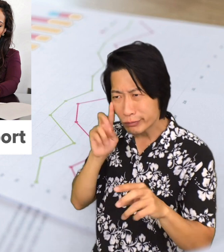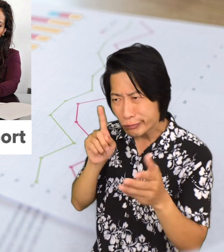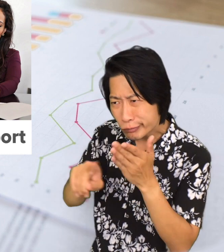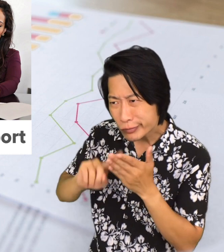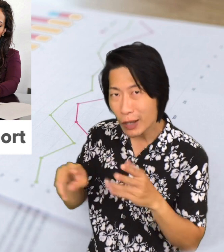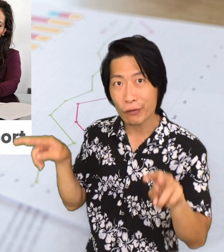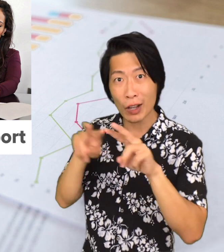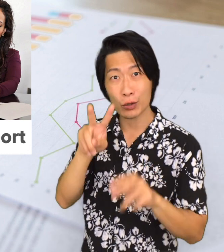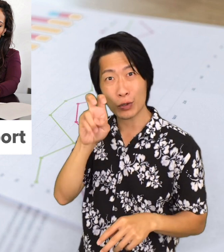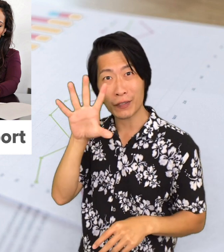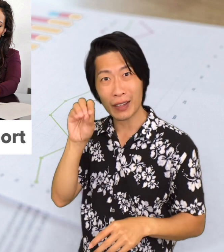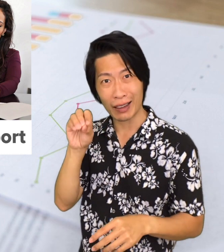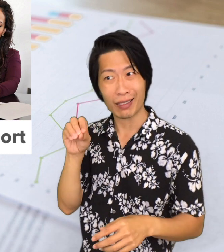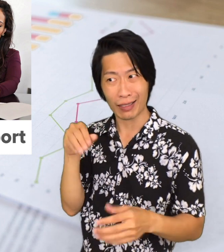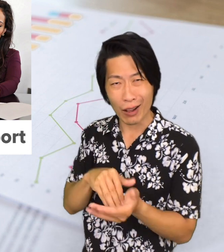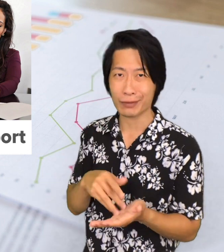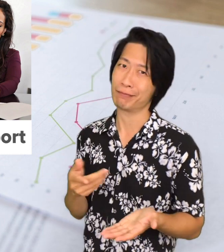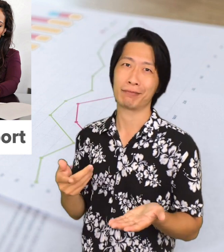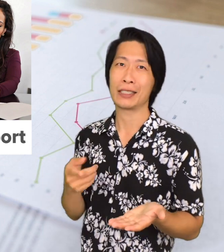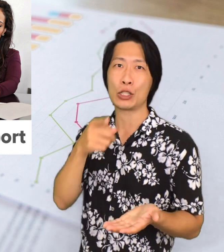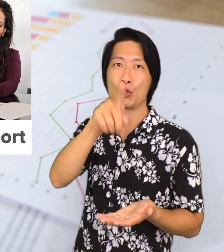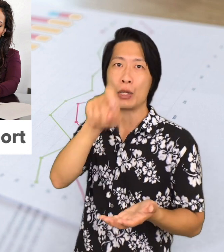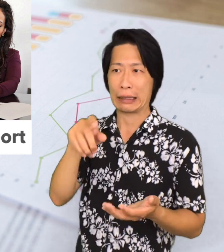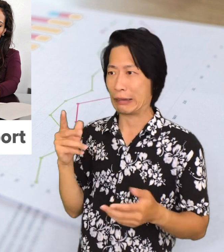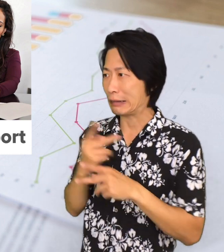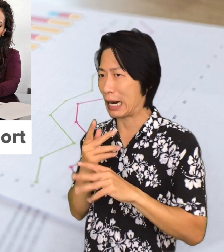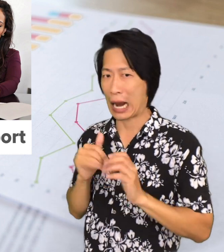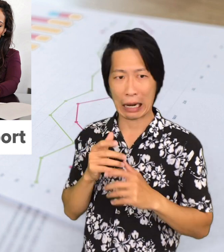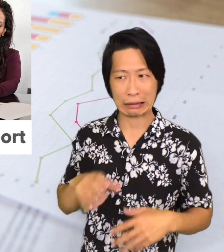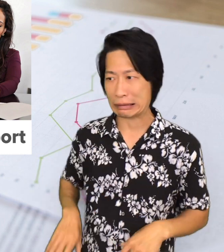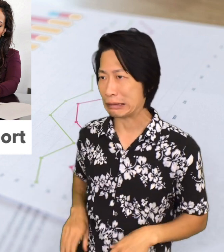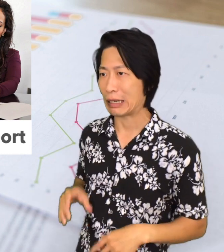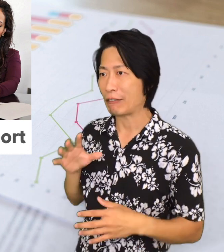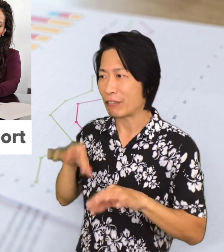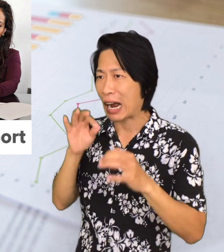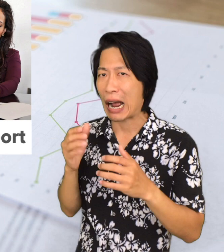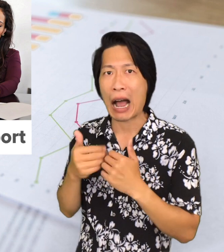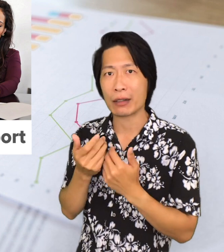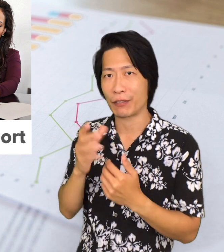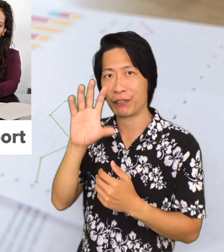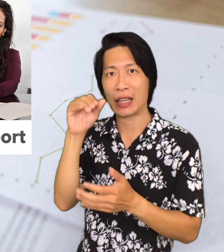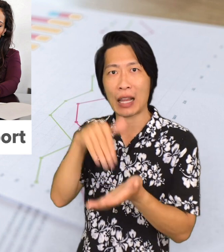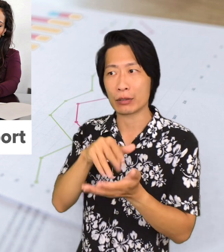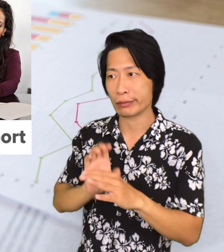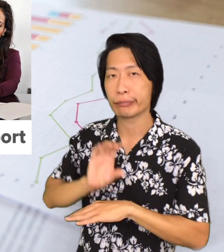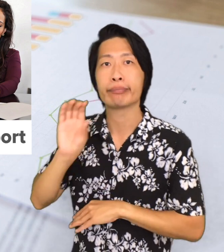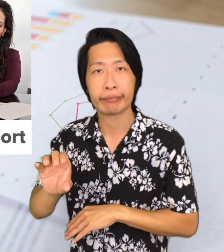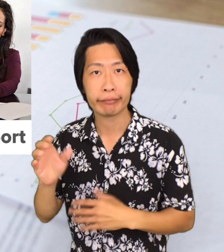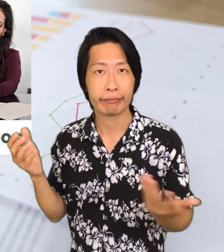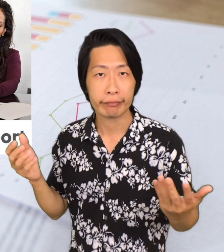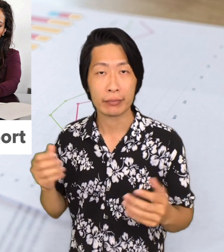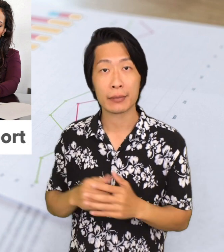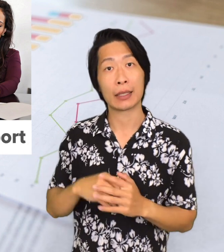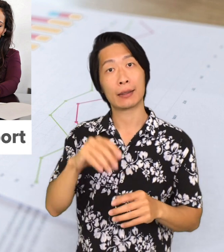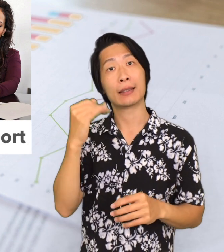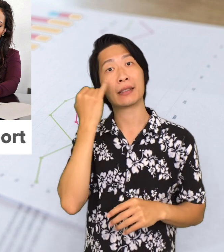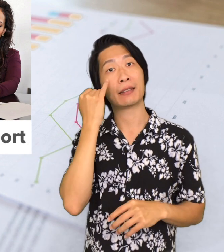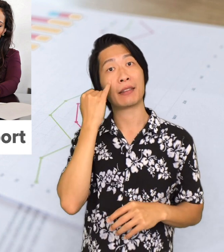You, as the buyer, will be responsible to come up with an additional $50,000 to satisfy the lender's requirements.